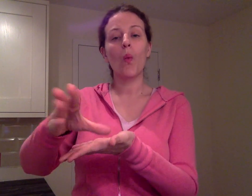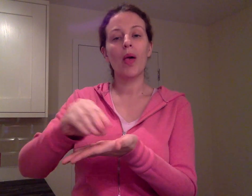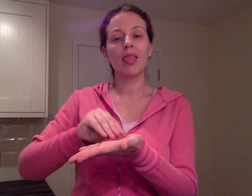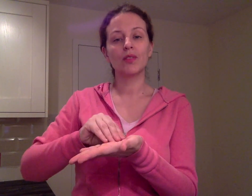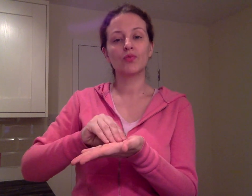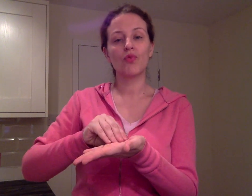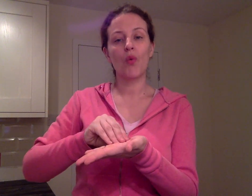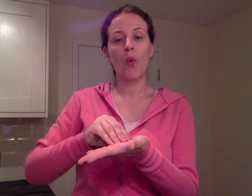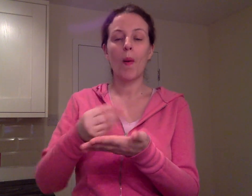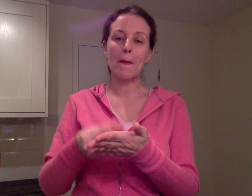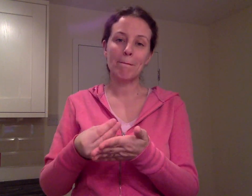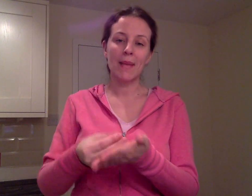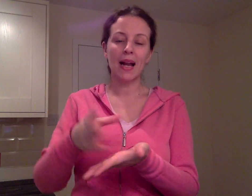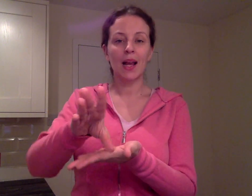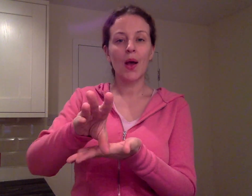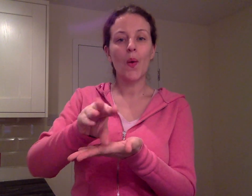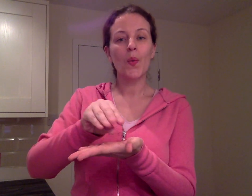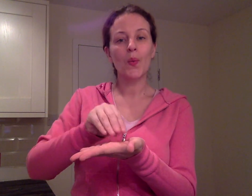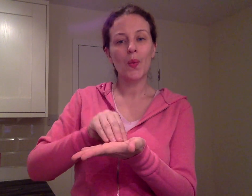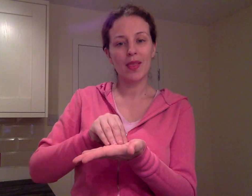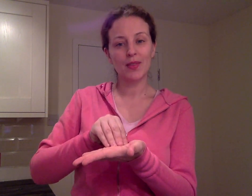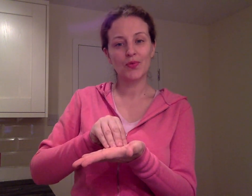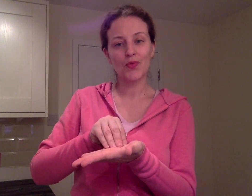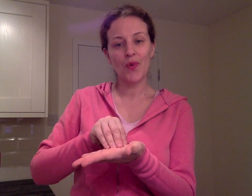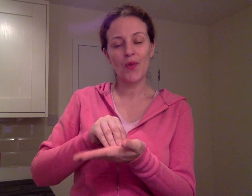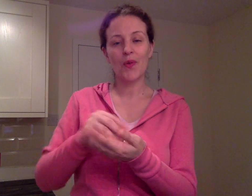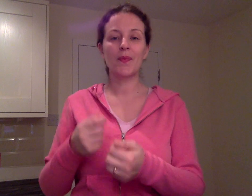WITHDRAW, money withdraw